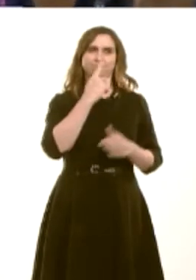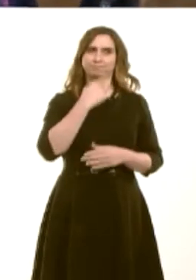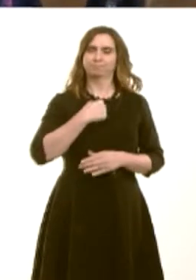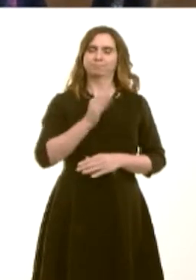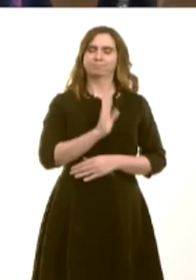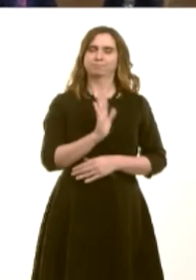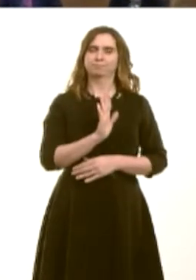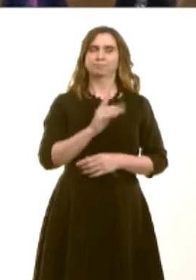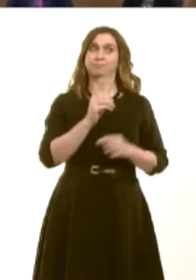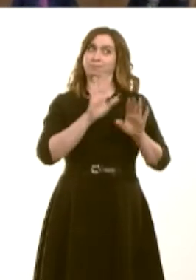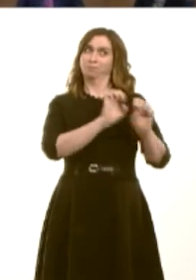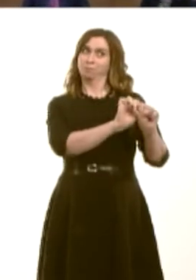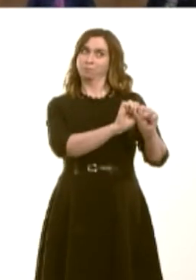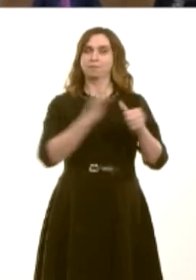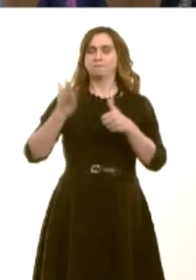the first item. Y Llywydd / The Presiding Officer: It gives